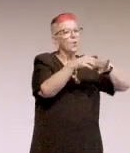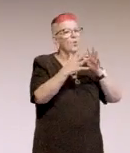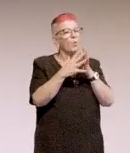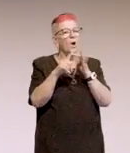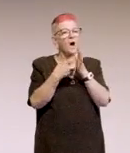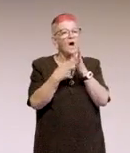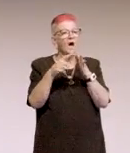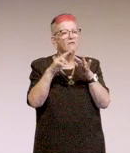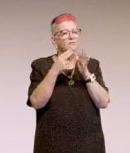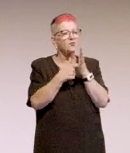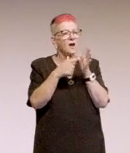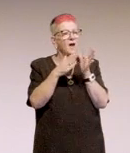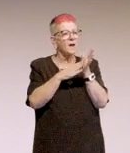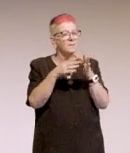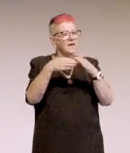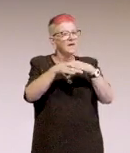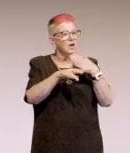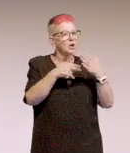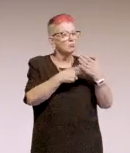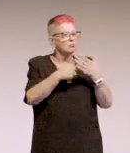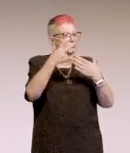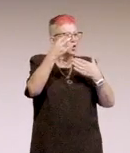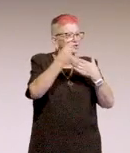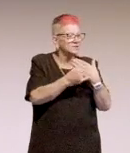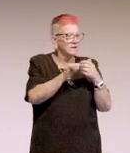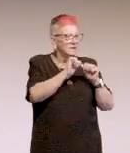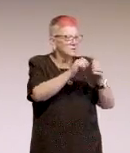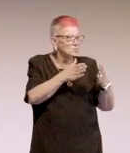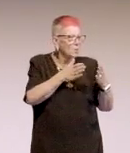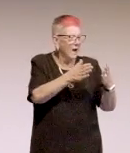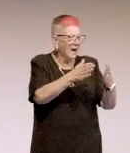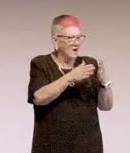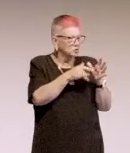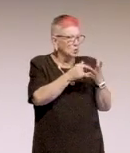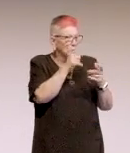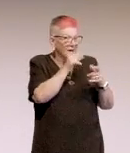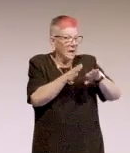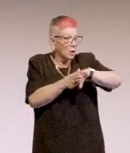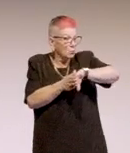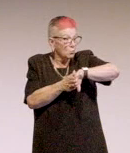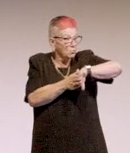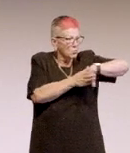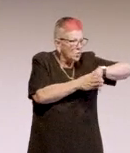and in project ideation, and as far left as we can, and if we can pick up stuff